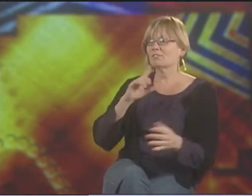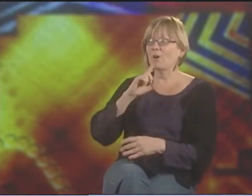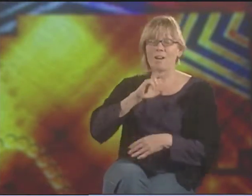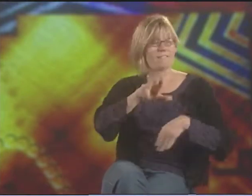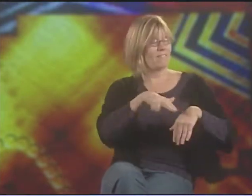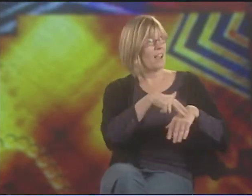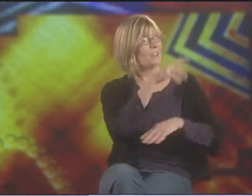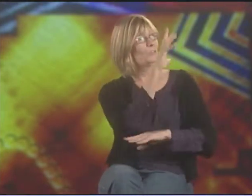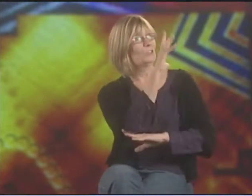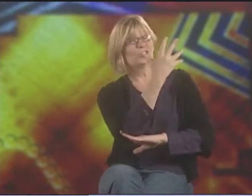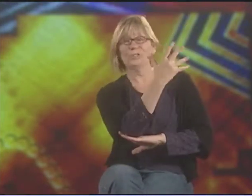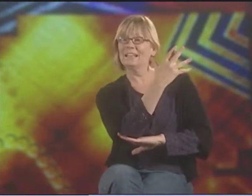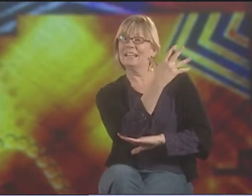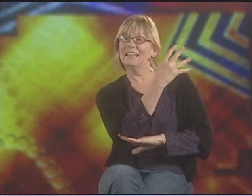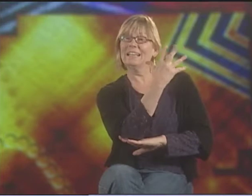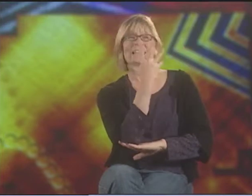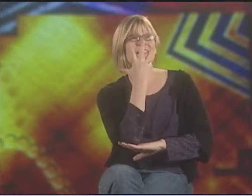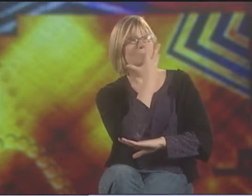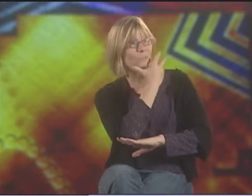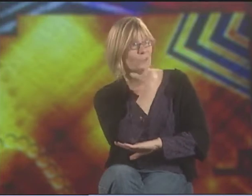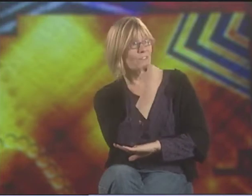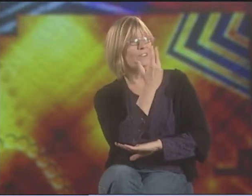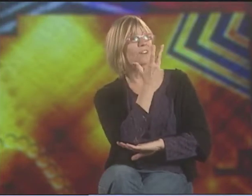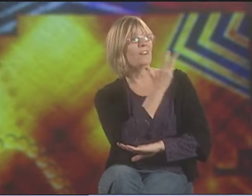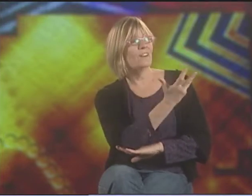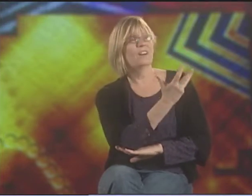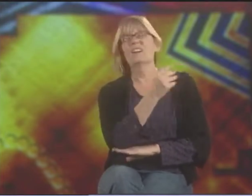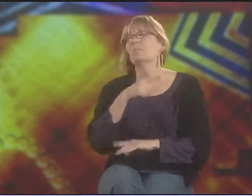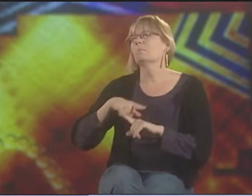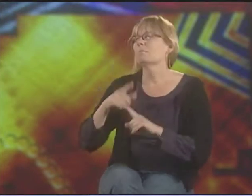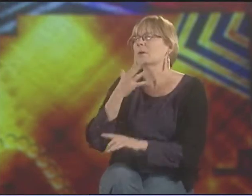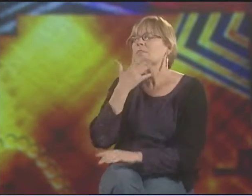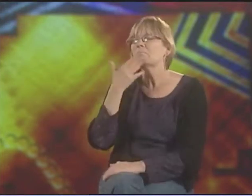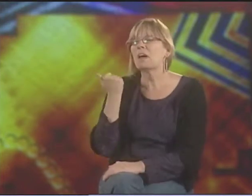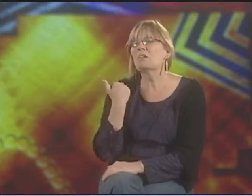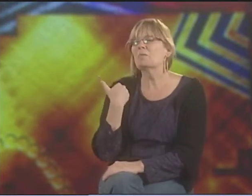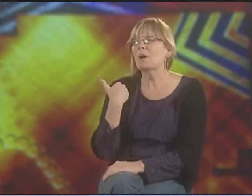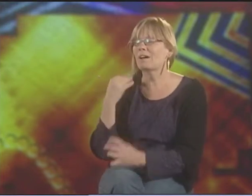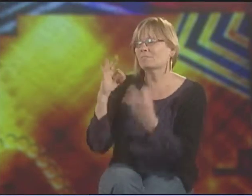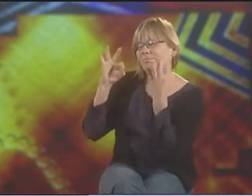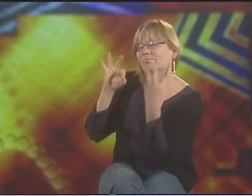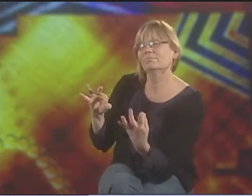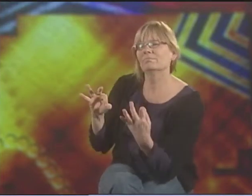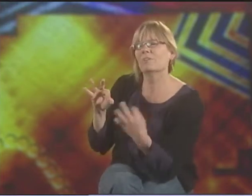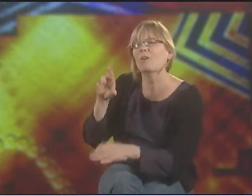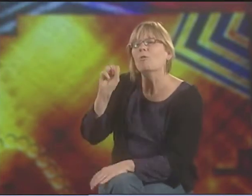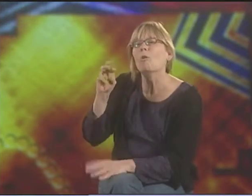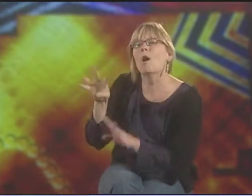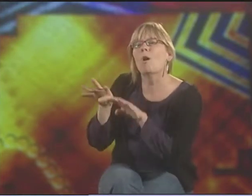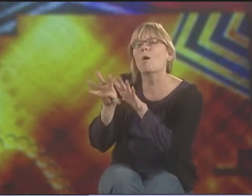YOU SEE A NATURAL TREE. IT'S VERY BEAUTIFUL. BUT IT'S BETTER TO HAVE EVERYTHING IN ROWS